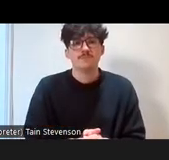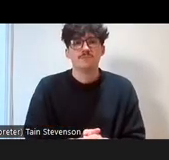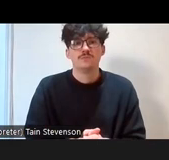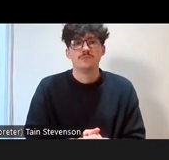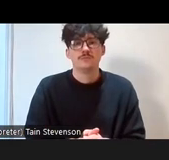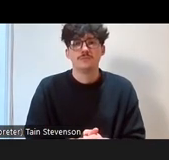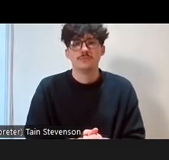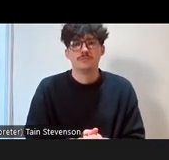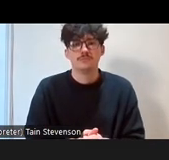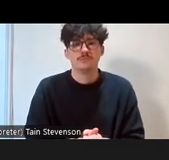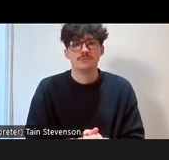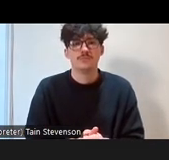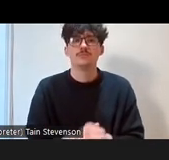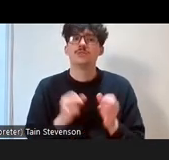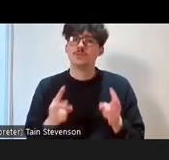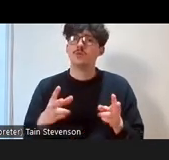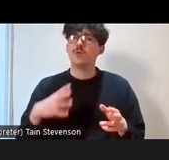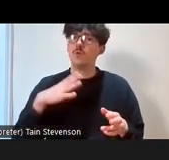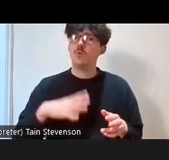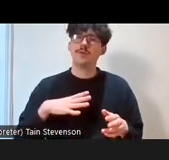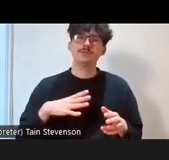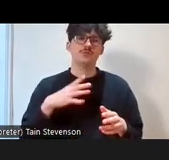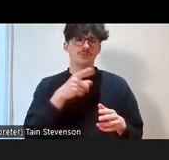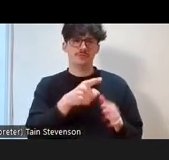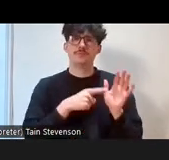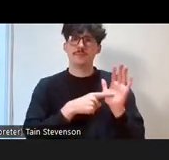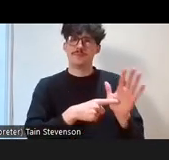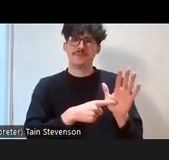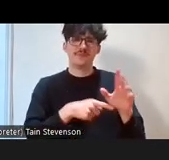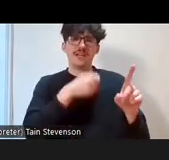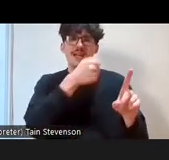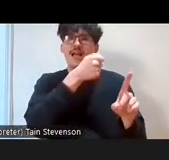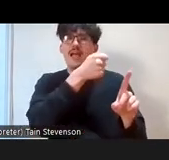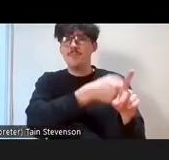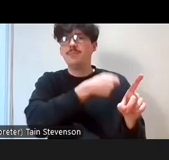We just wanted to bring a little bit of the implications of the cost-of-living crisis